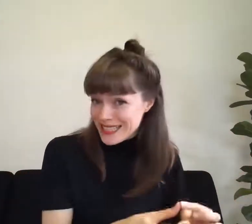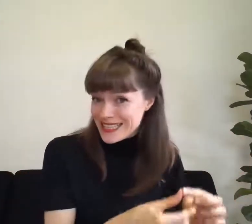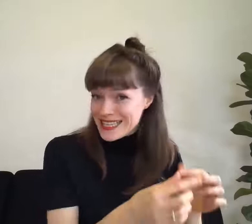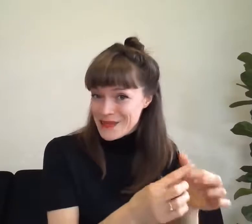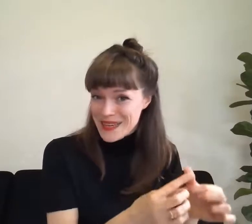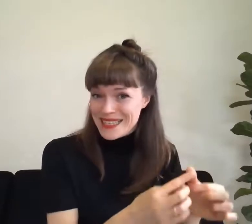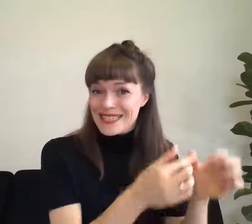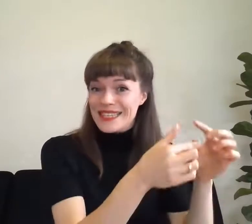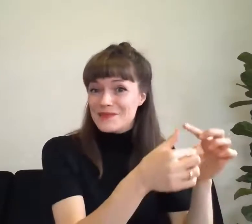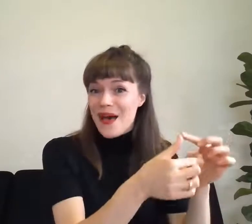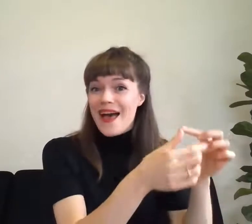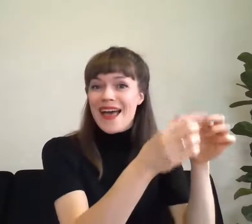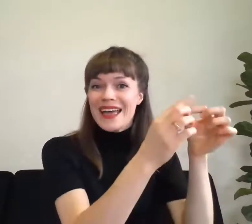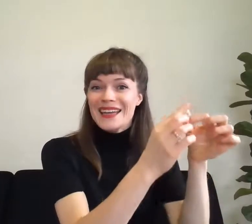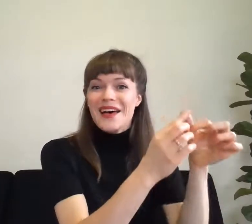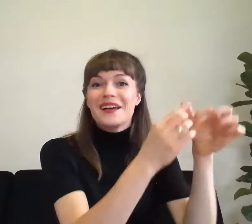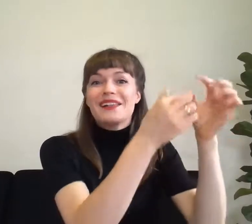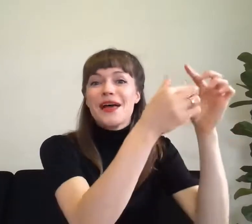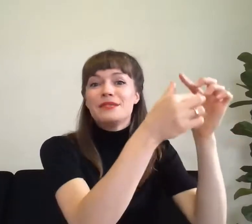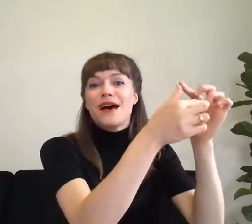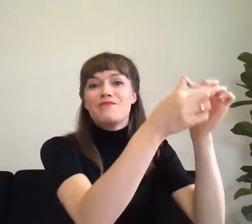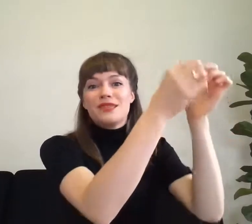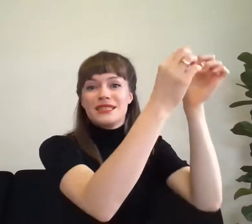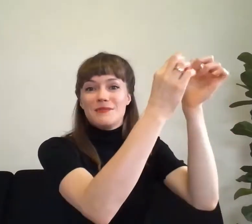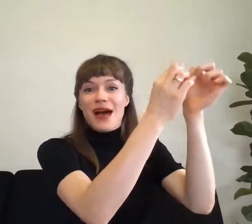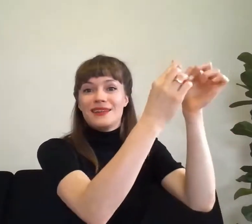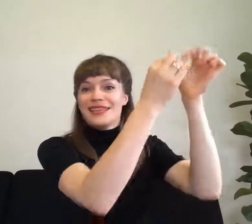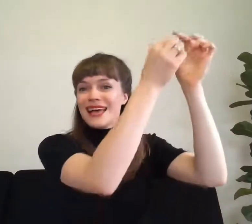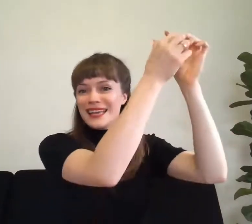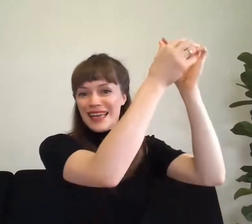Wincy Spider Climbed up the spout again